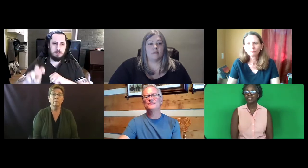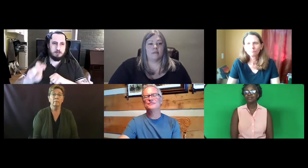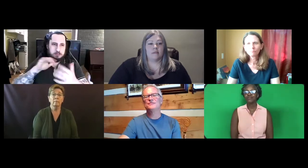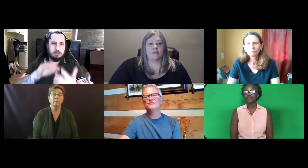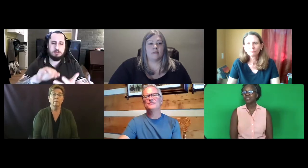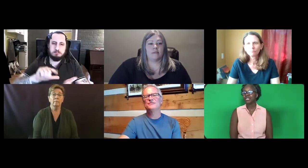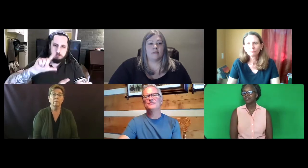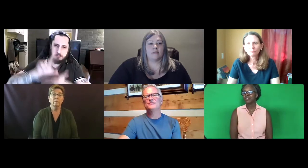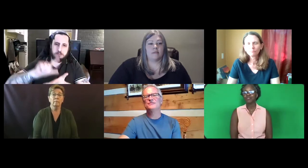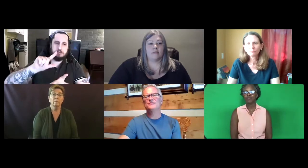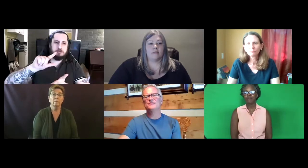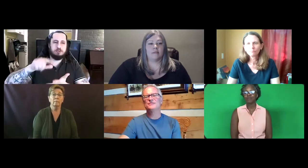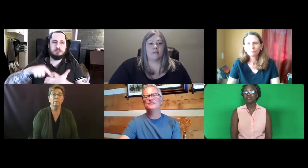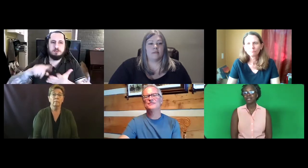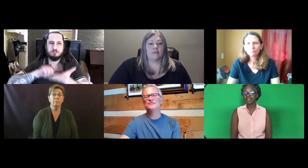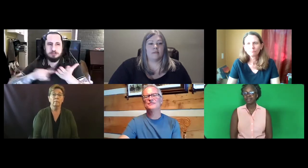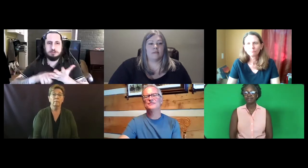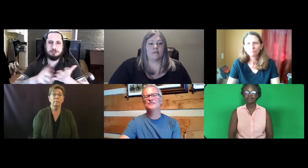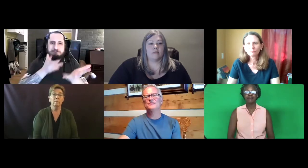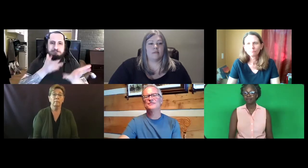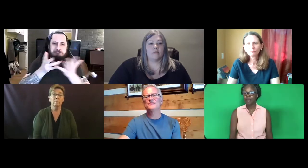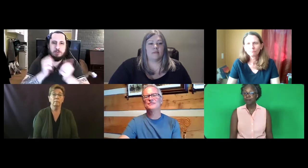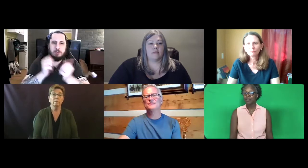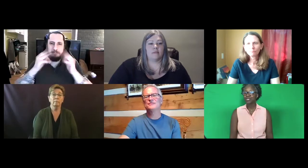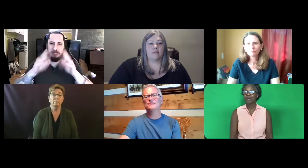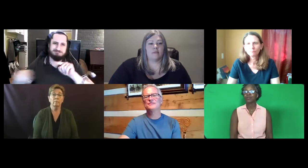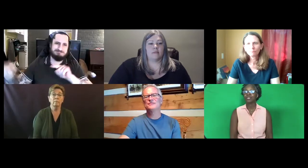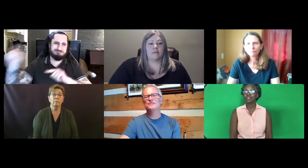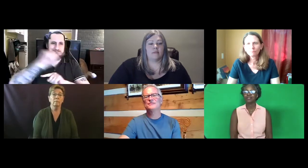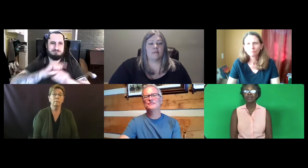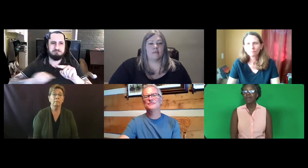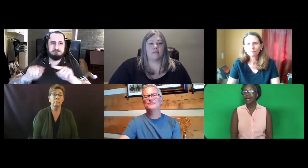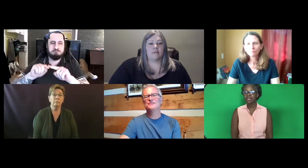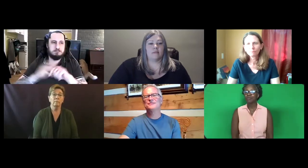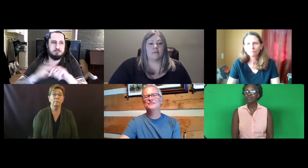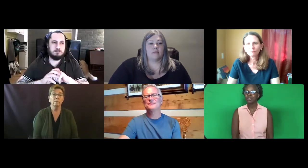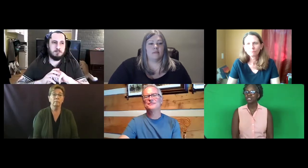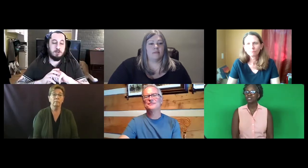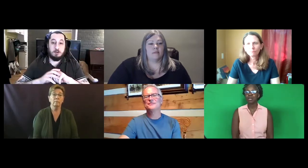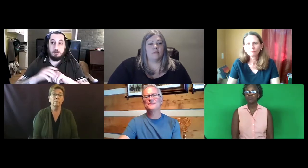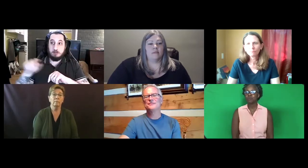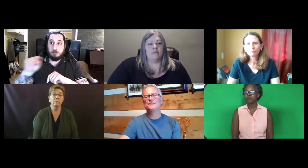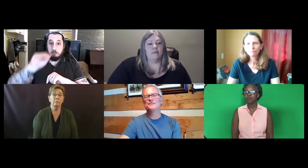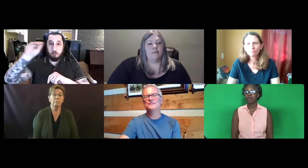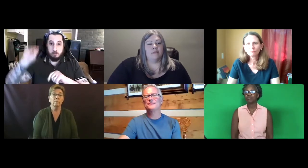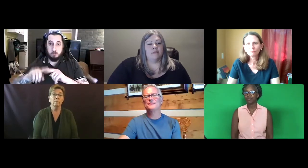And for many years I've traveled, studied, I published about this and had the opportunity to talk with people around the country.